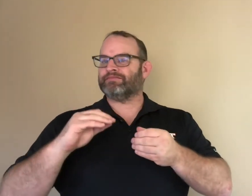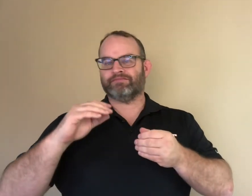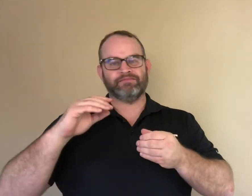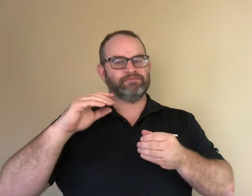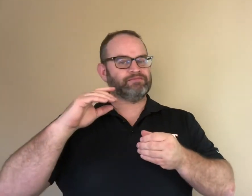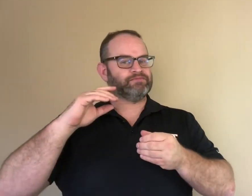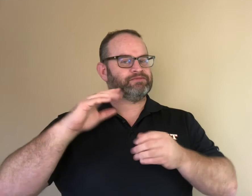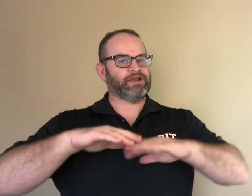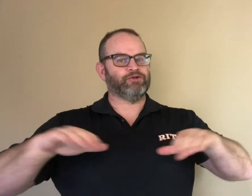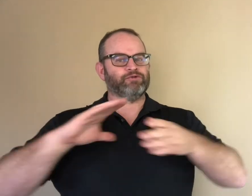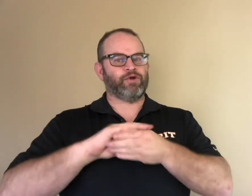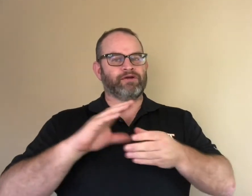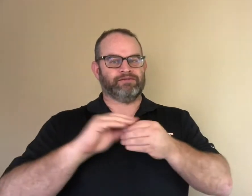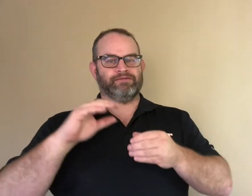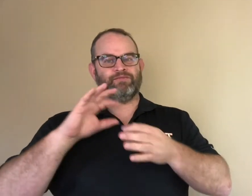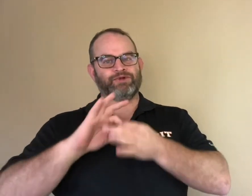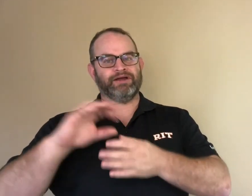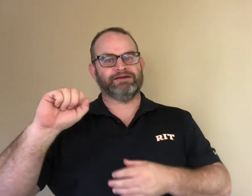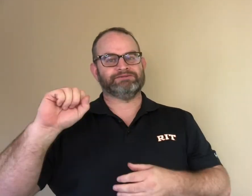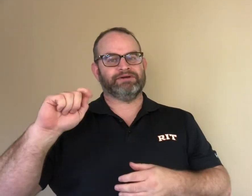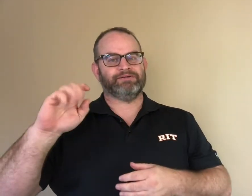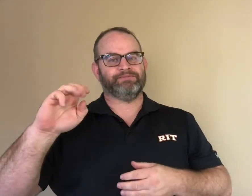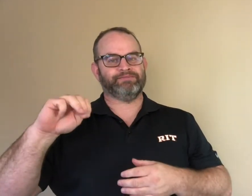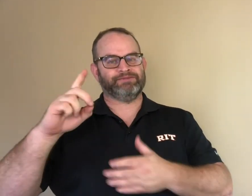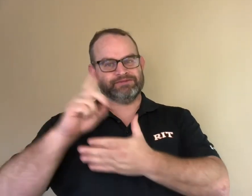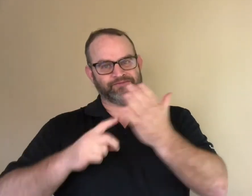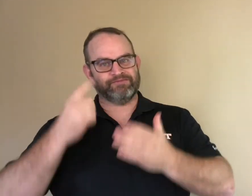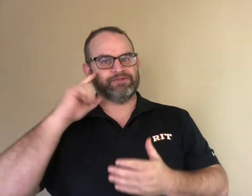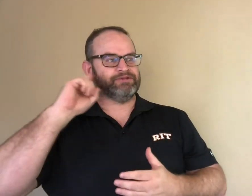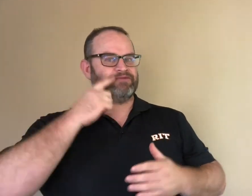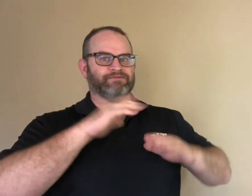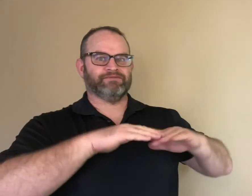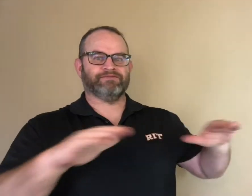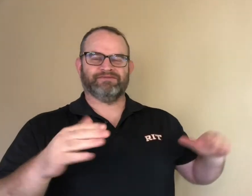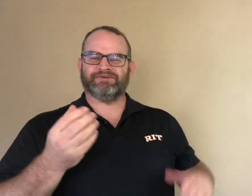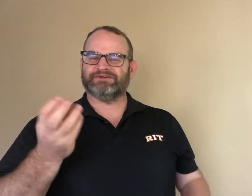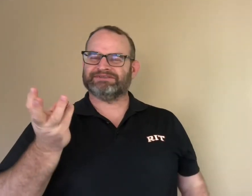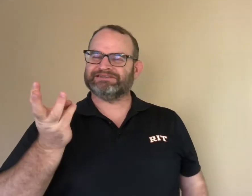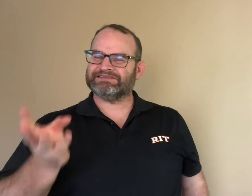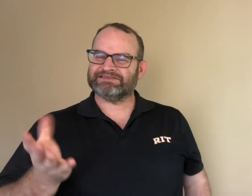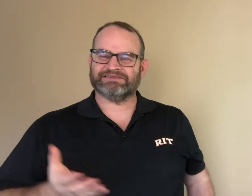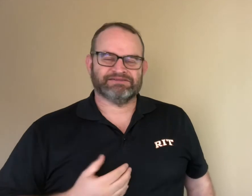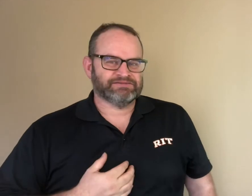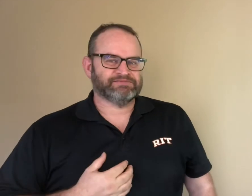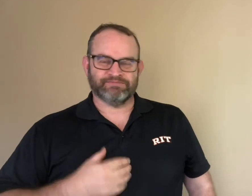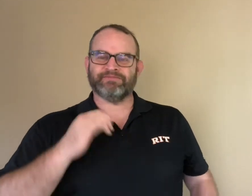The number of existing STEM stories that are accessible to deaf children is few.